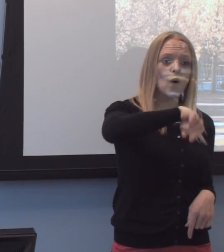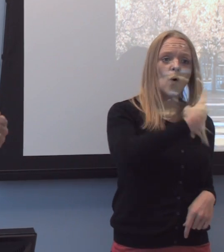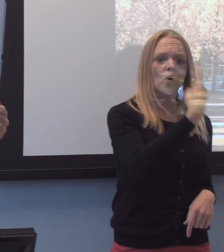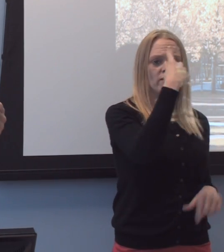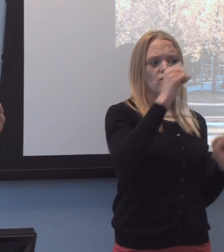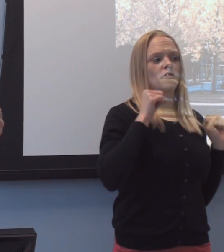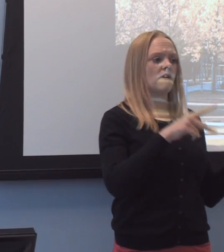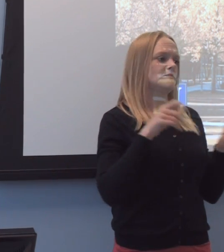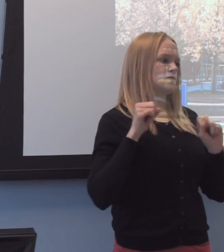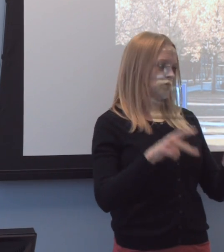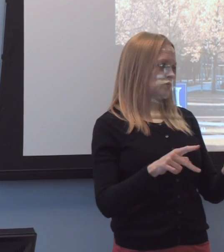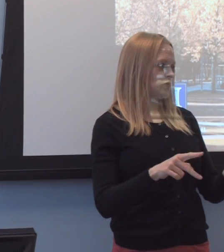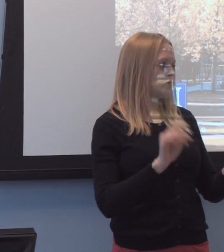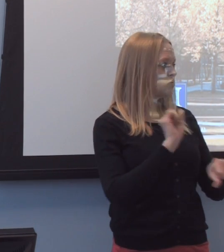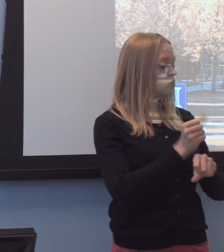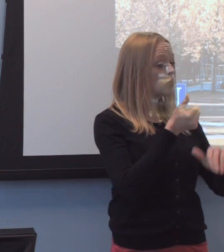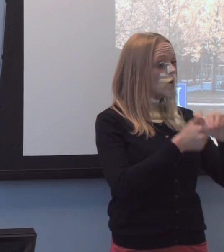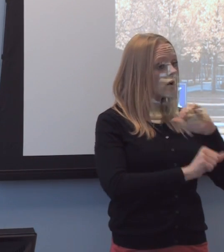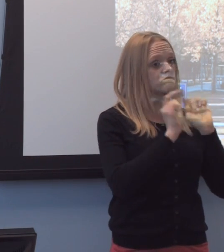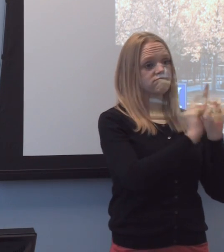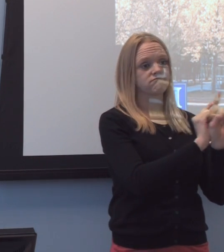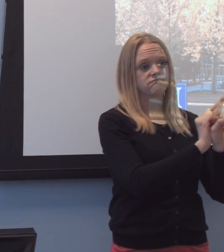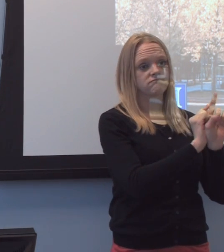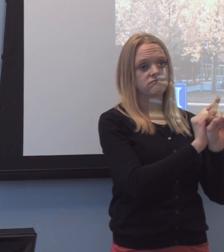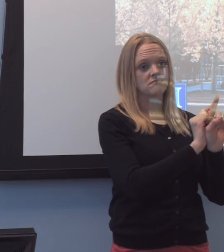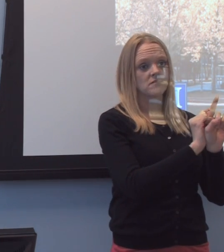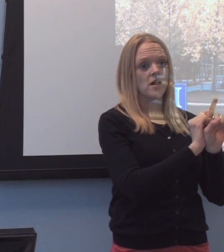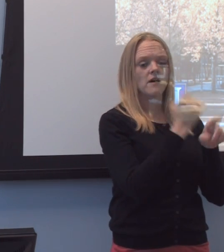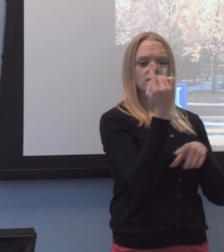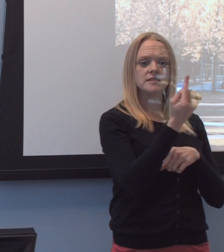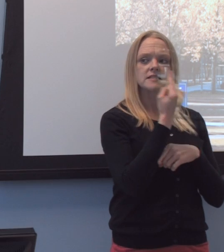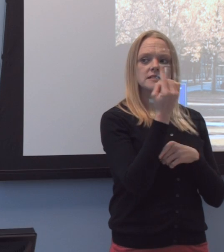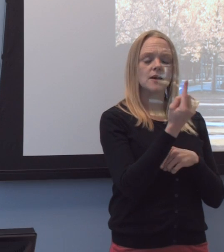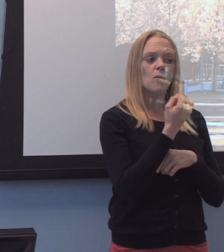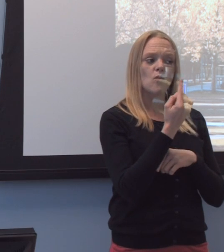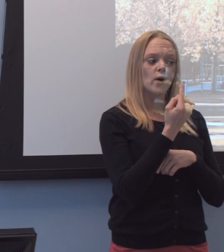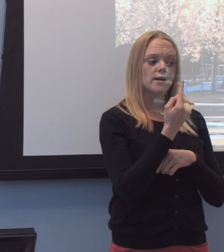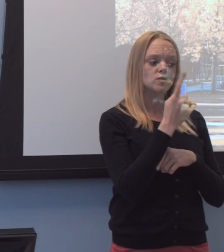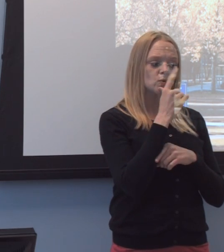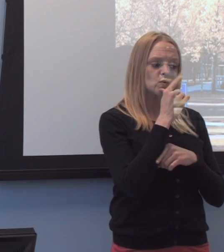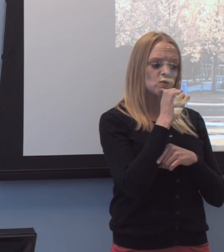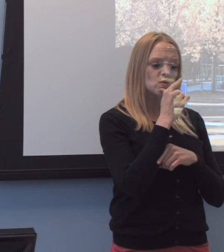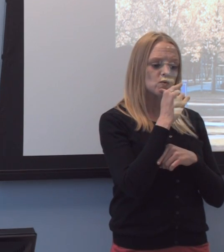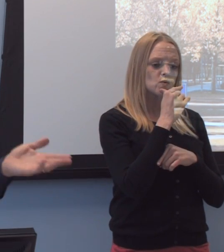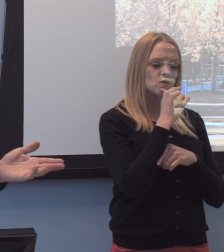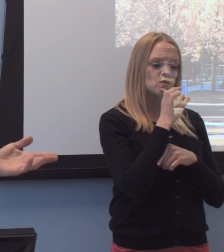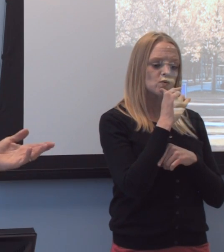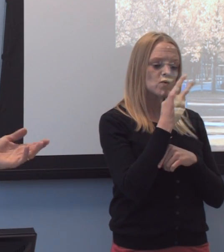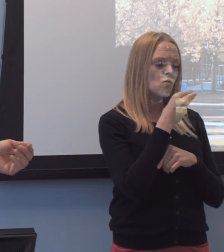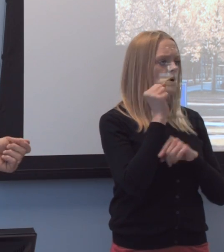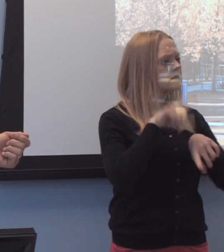to work under the mentorship of someone who was unique.